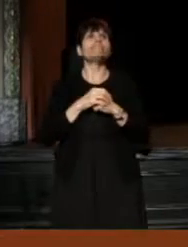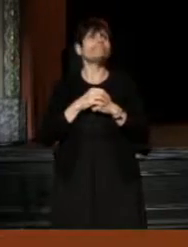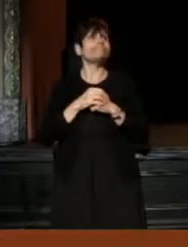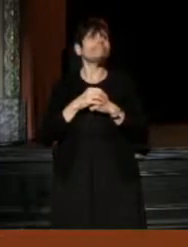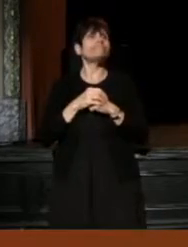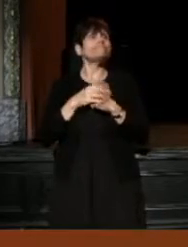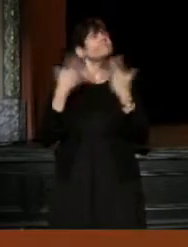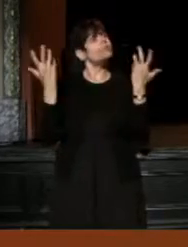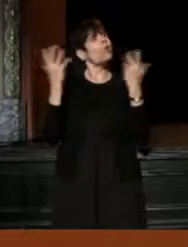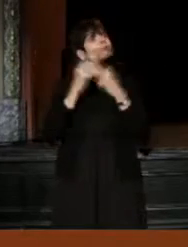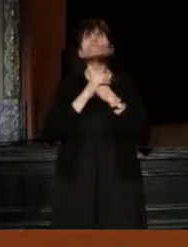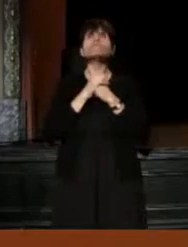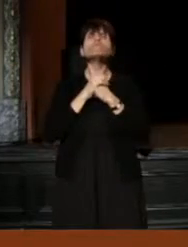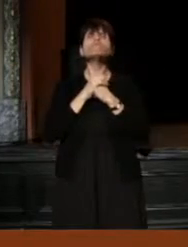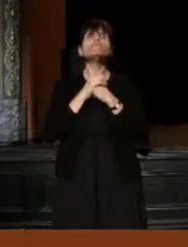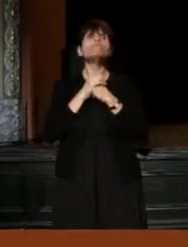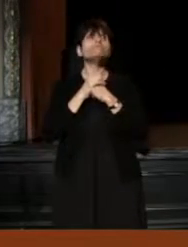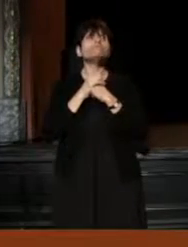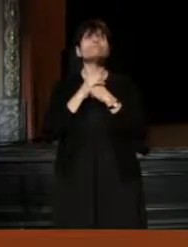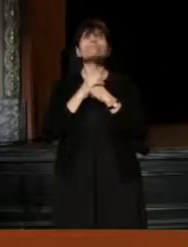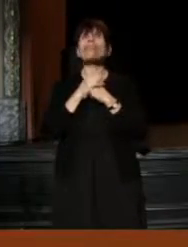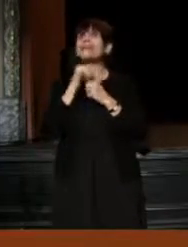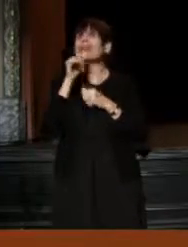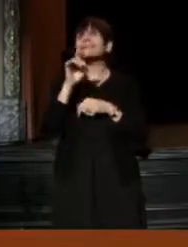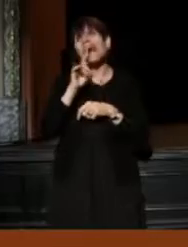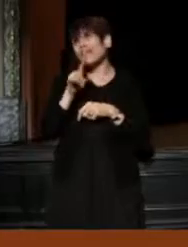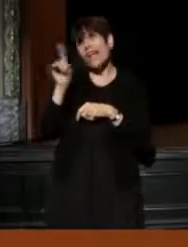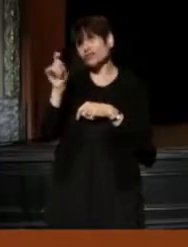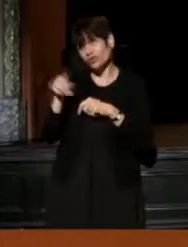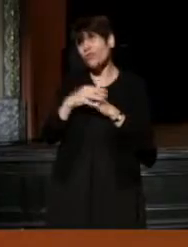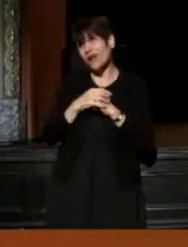That's not the answer to your question but that's...